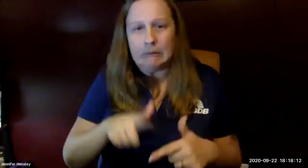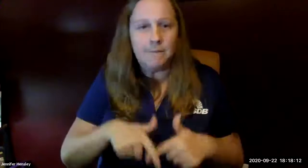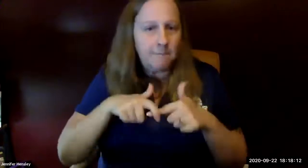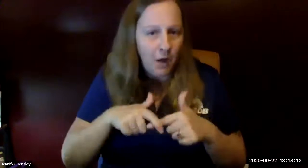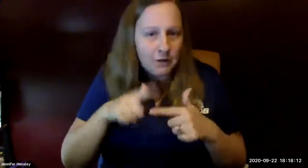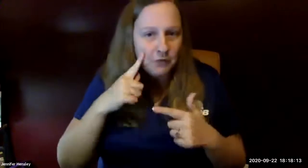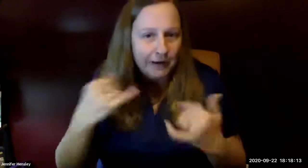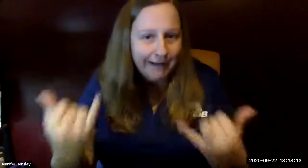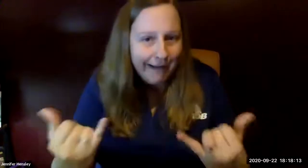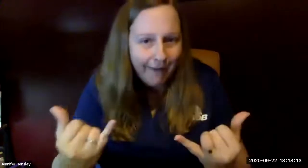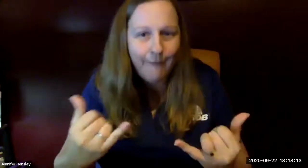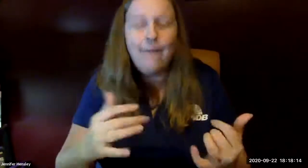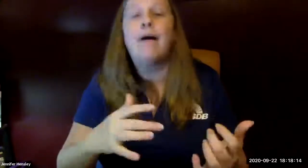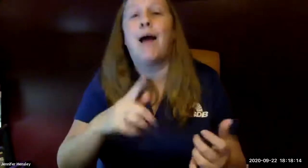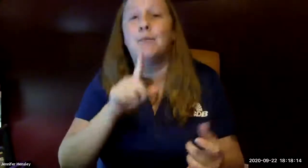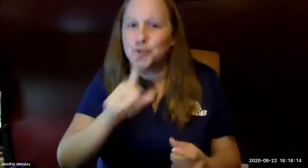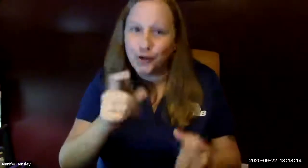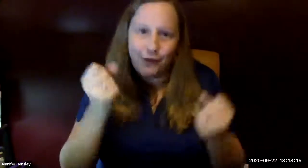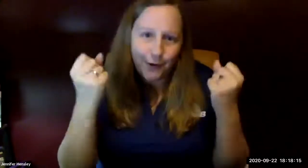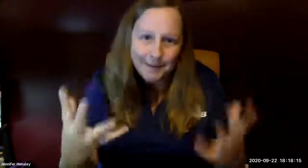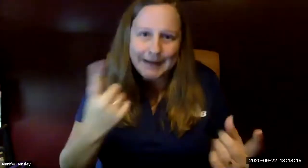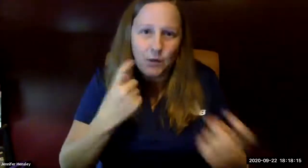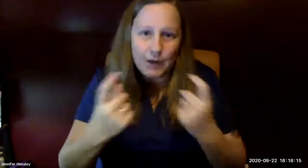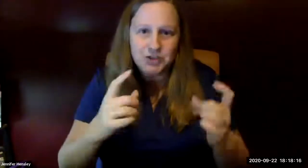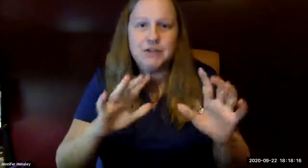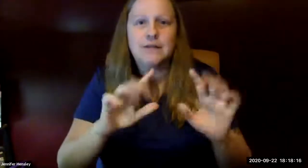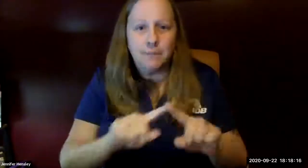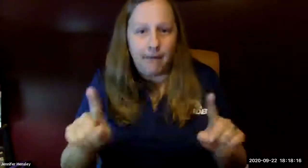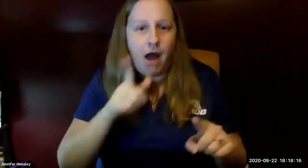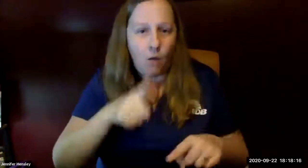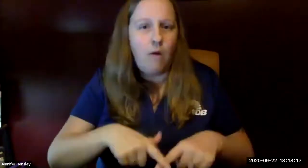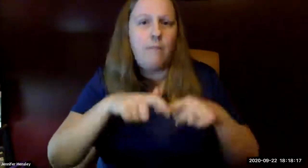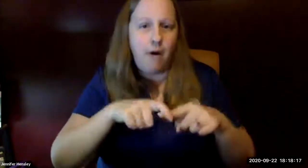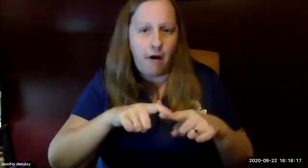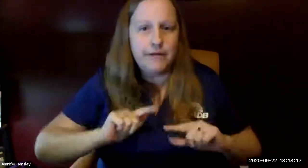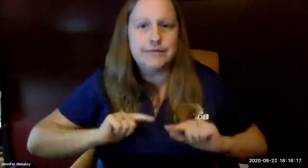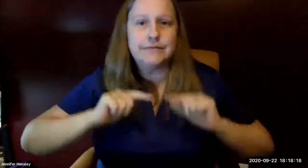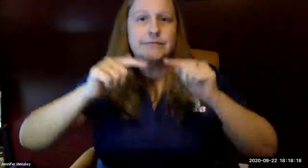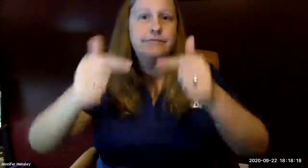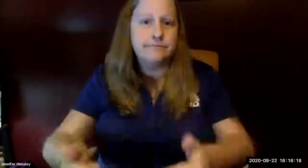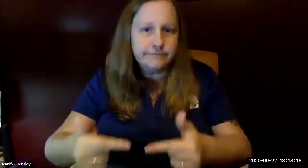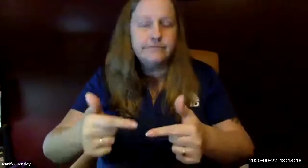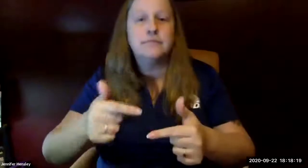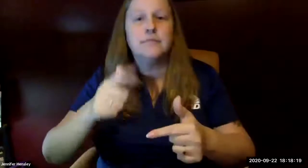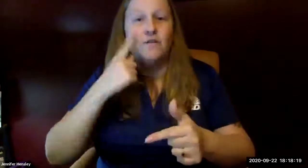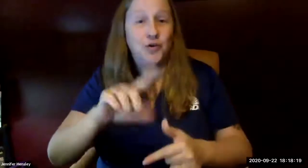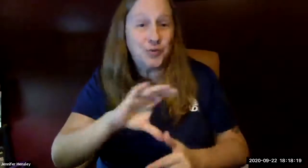for now i will take a pause